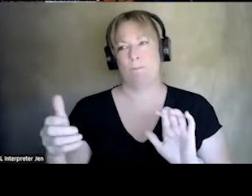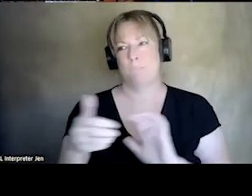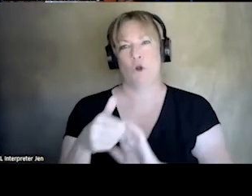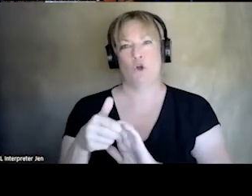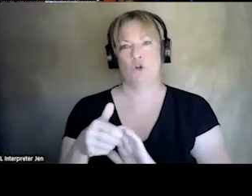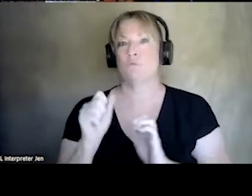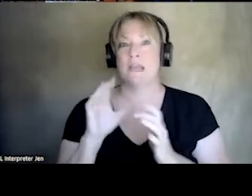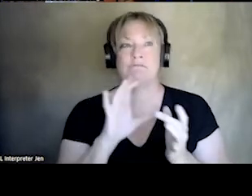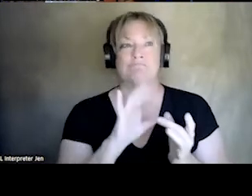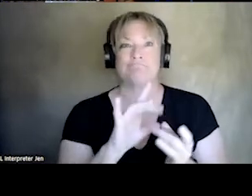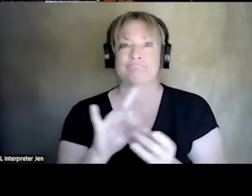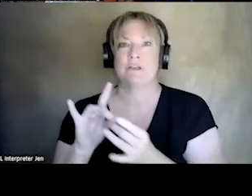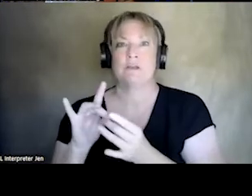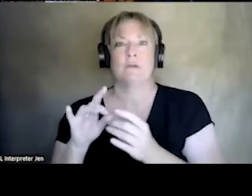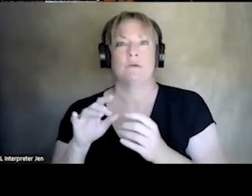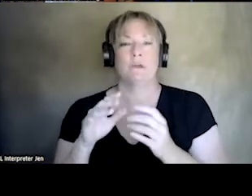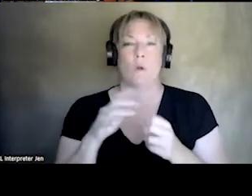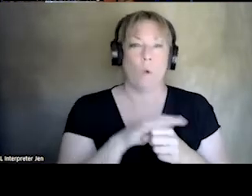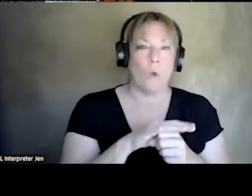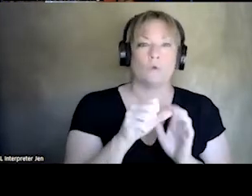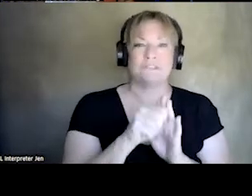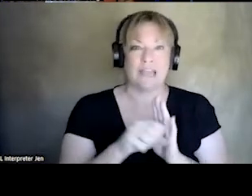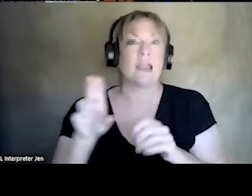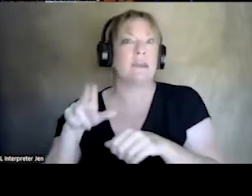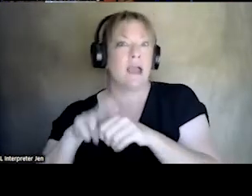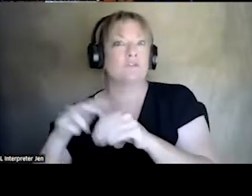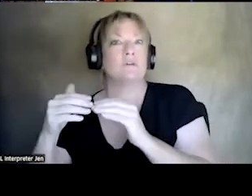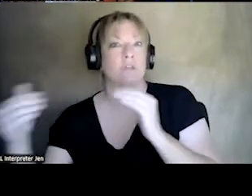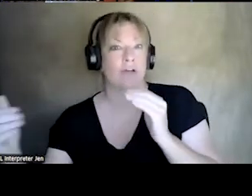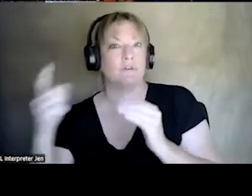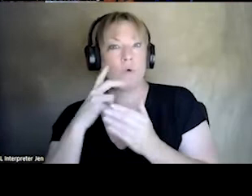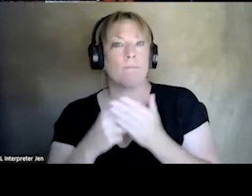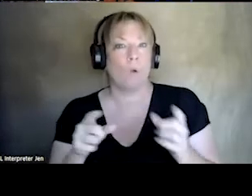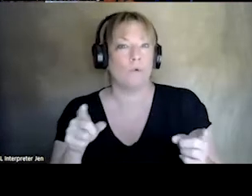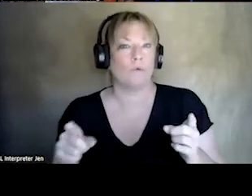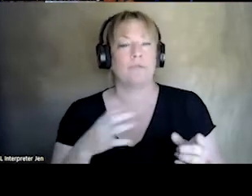WITH OUR PARTNERS AT LOCAL, STATE, NATIONAL LEVEL FOR BOTH ENTITIES. MY CONTACT INFORMATION IS